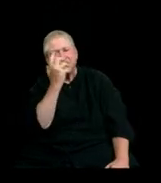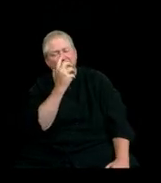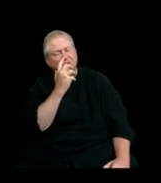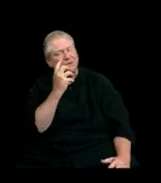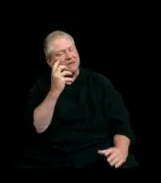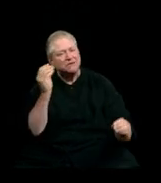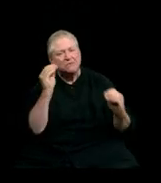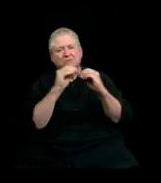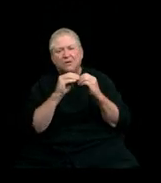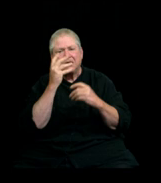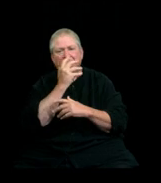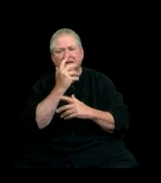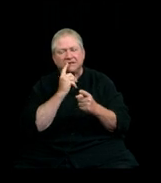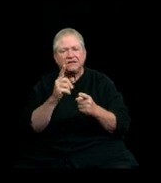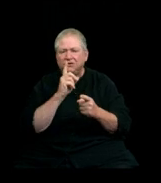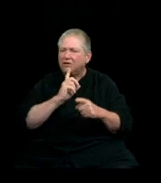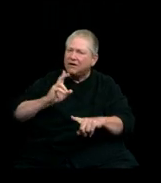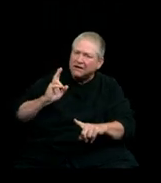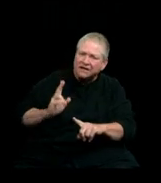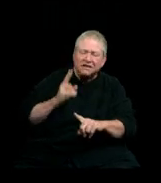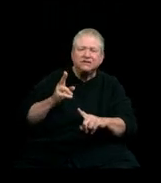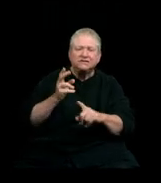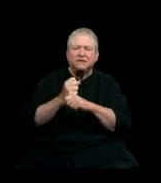You are truly a historic graduating class.